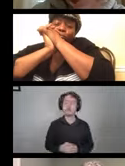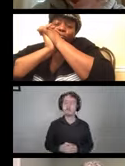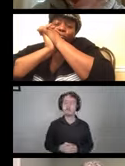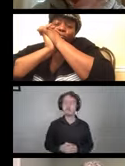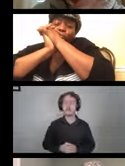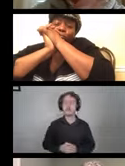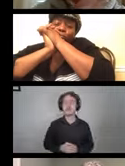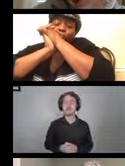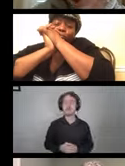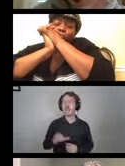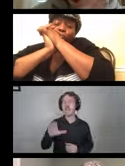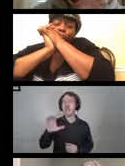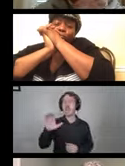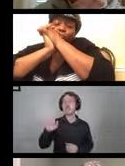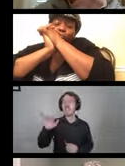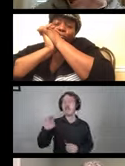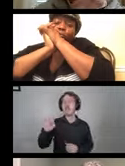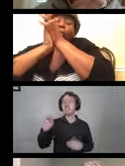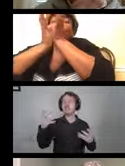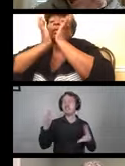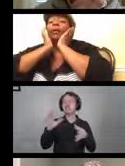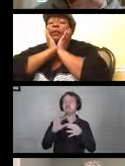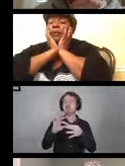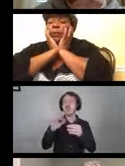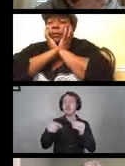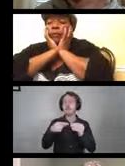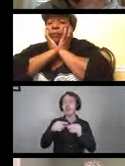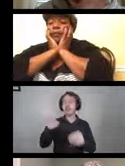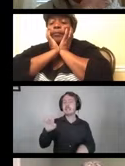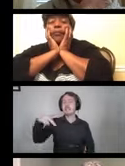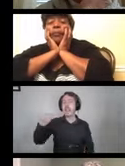Carolyn talked a little bit about the EPA List N.